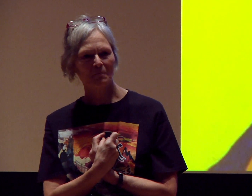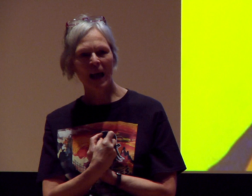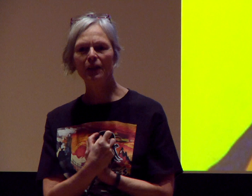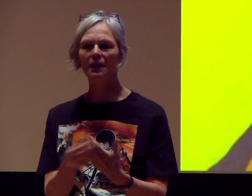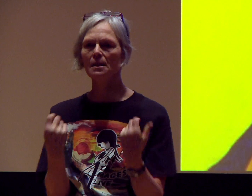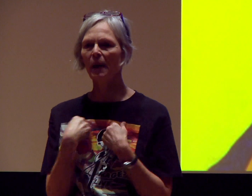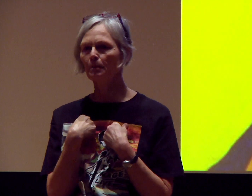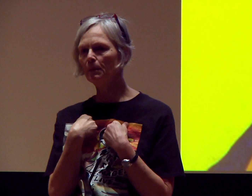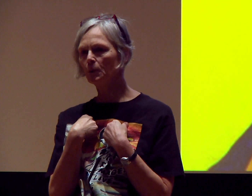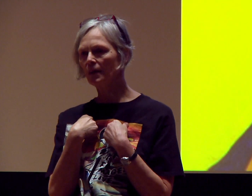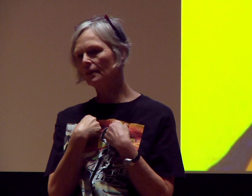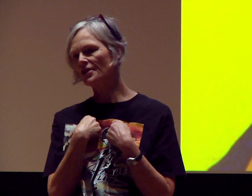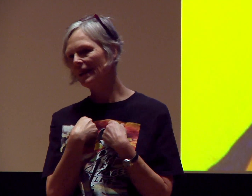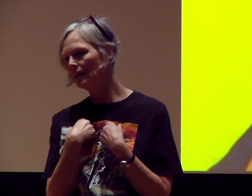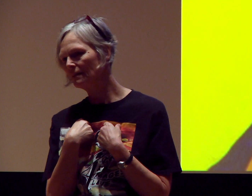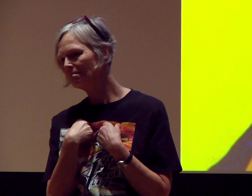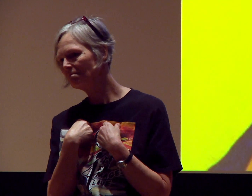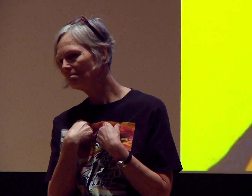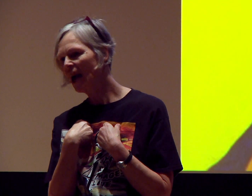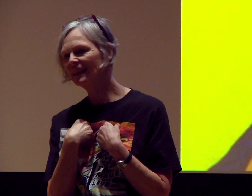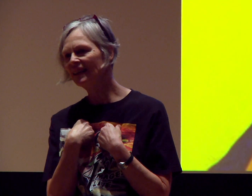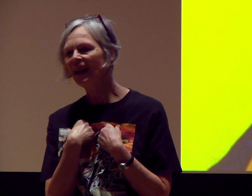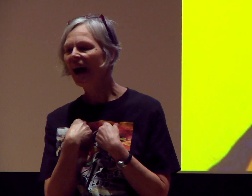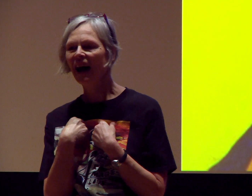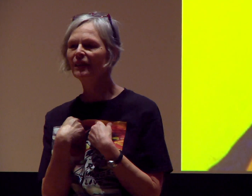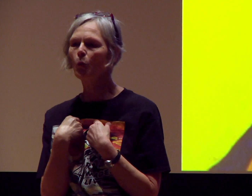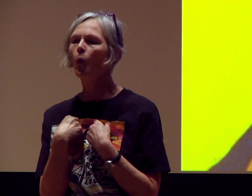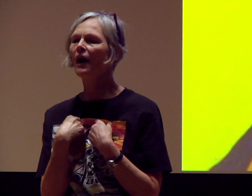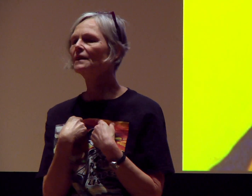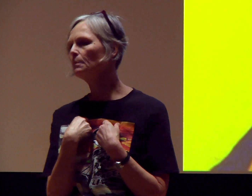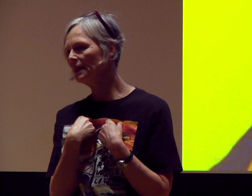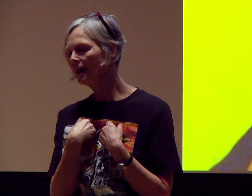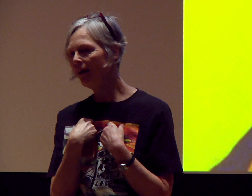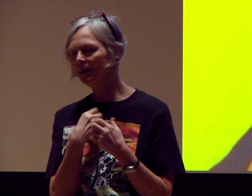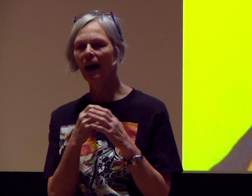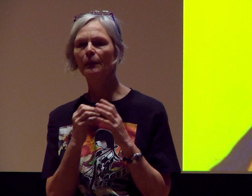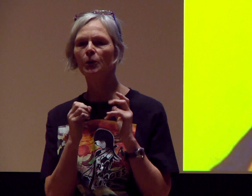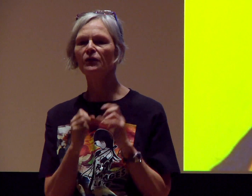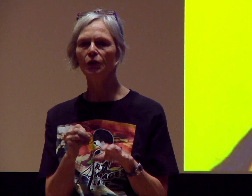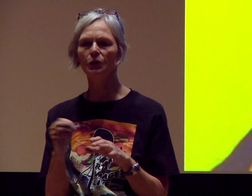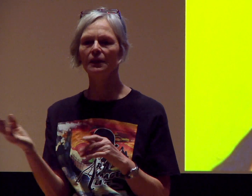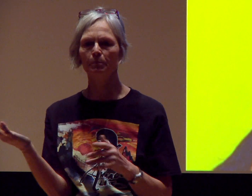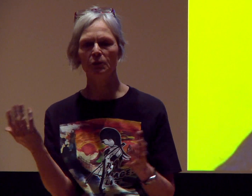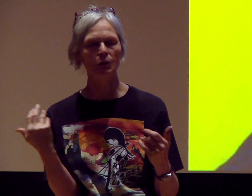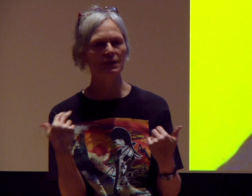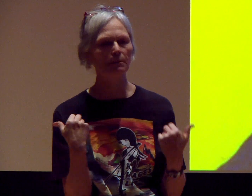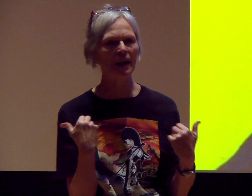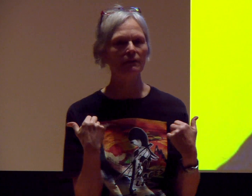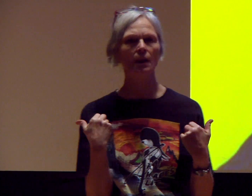I don’t expect people to understand. I don’t want to be tied… I refuse… students have made-